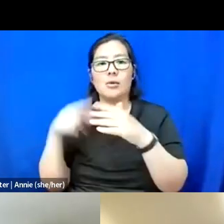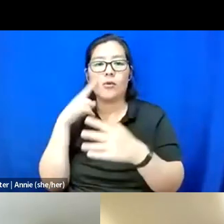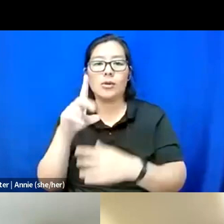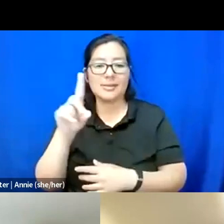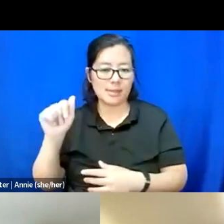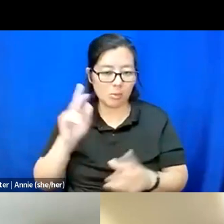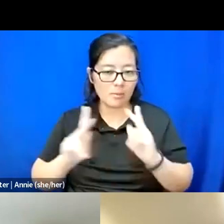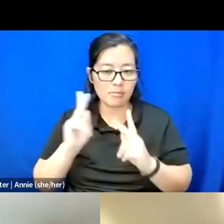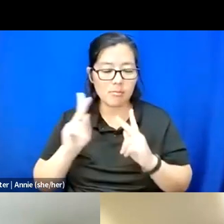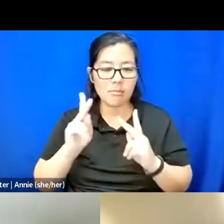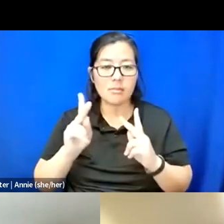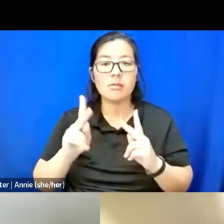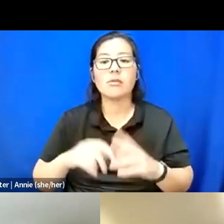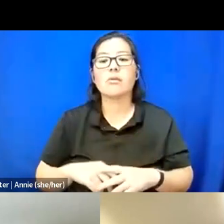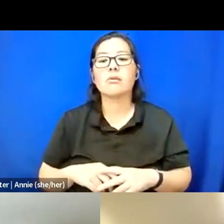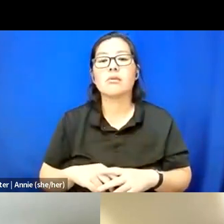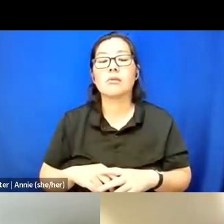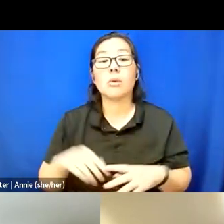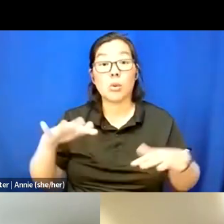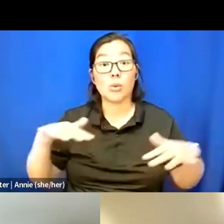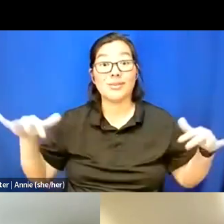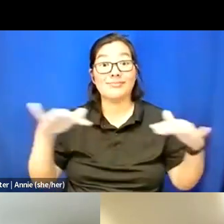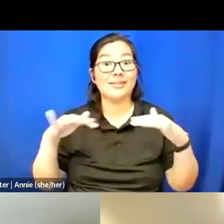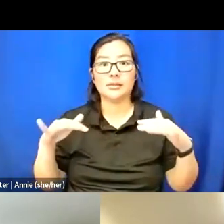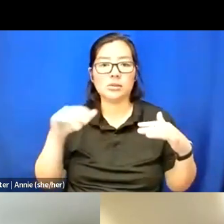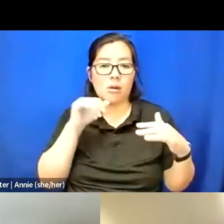or these spaces aren't having like virtual offerings.